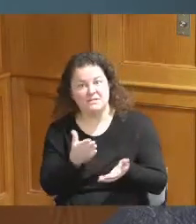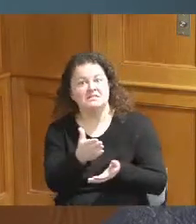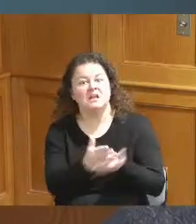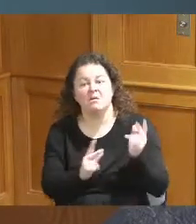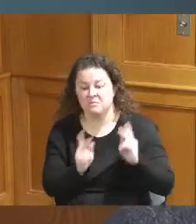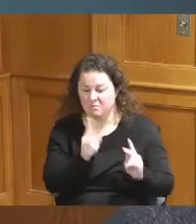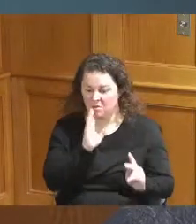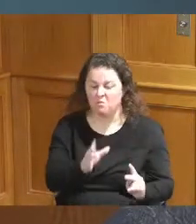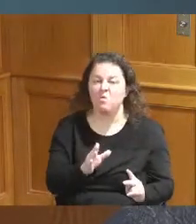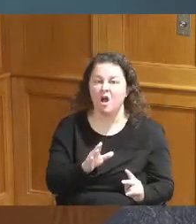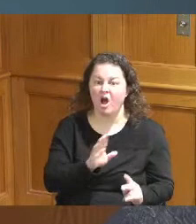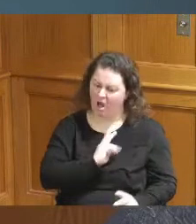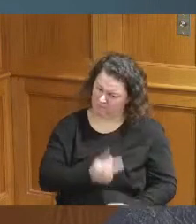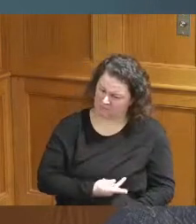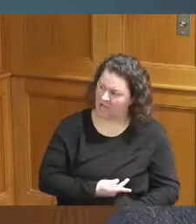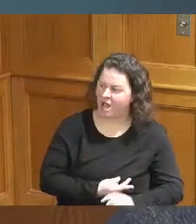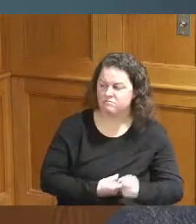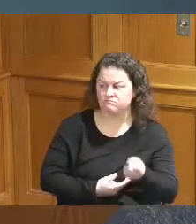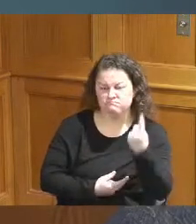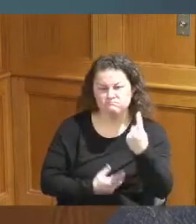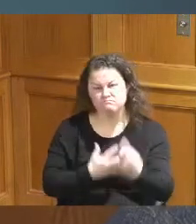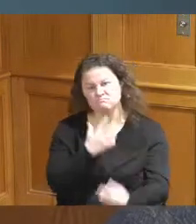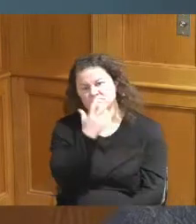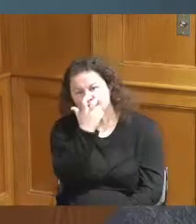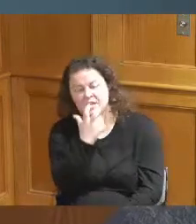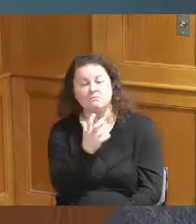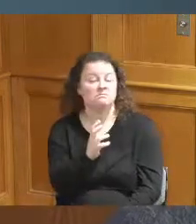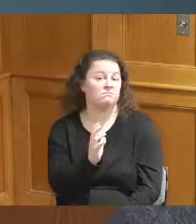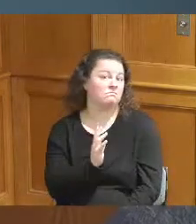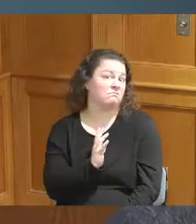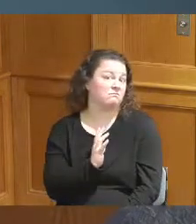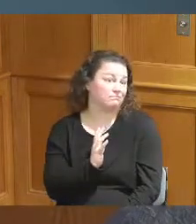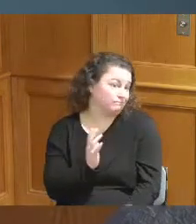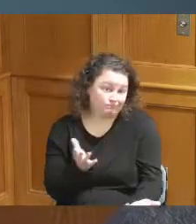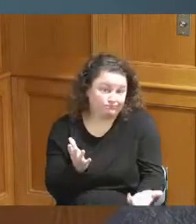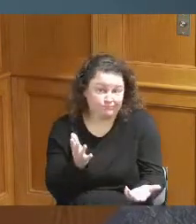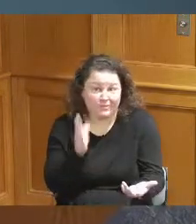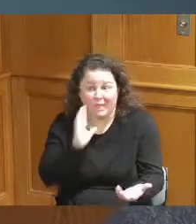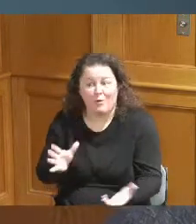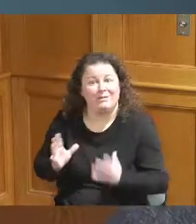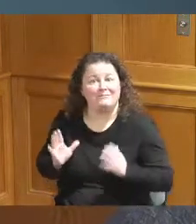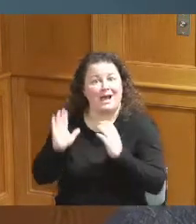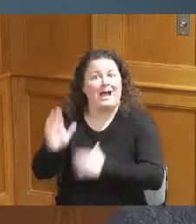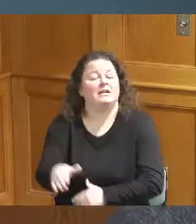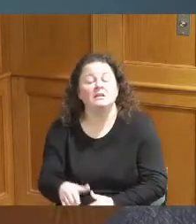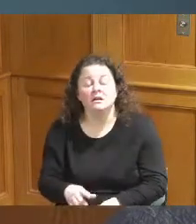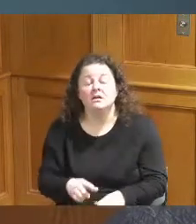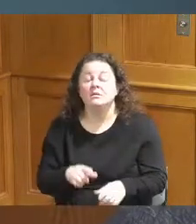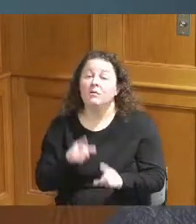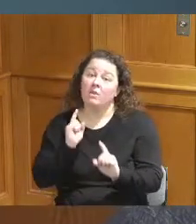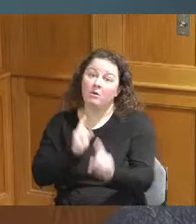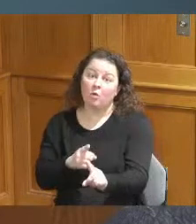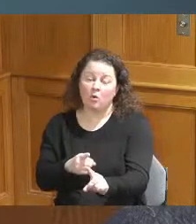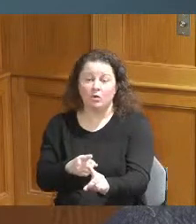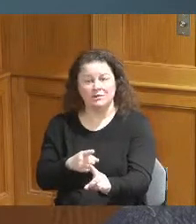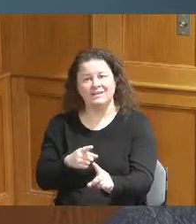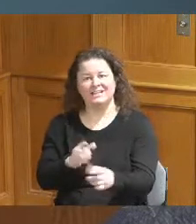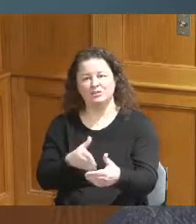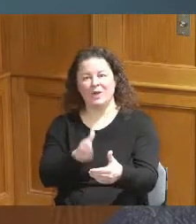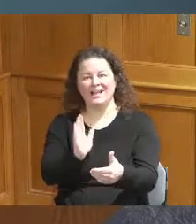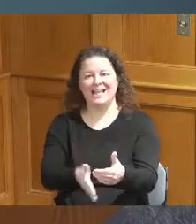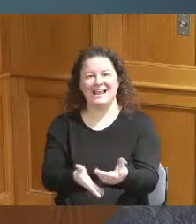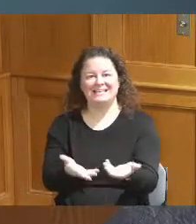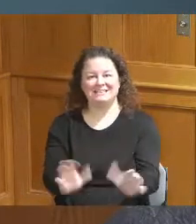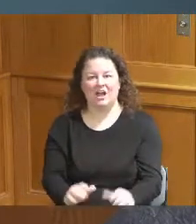because I think at the end of the day the goal is to get this done as Vice President Driehaus has